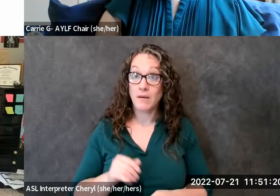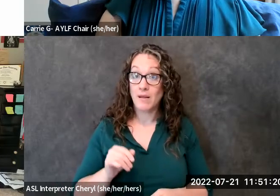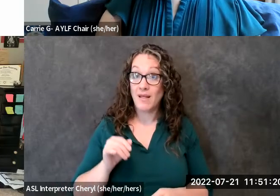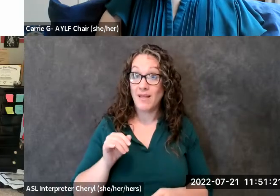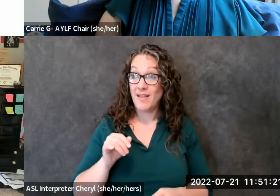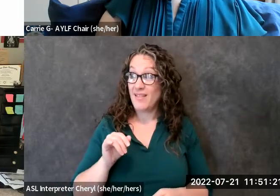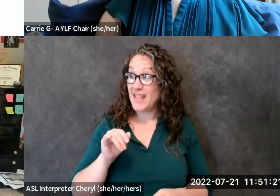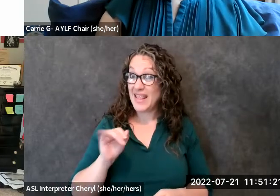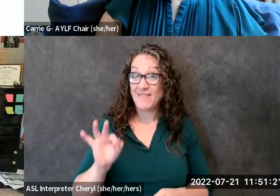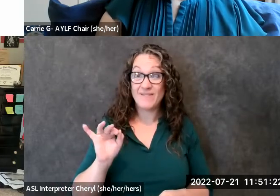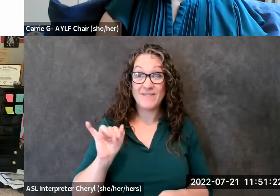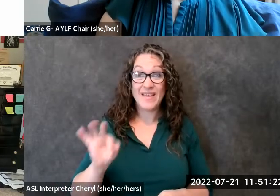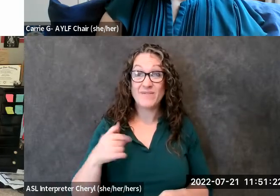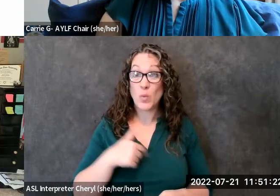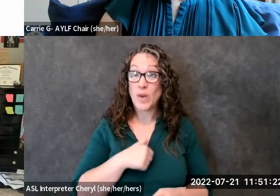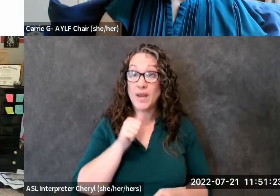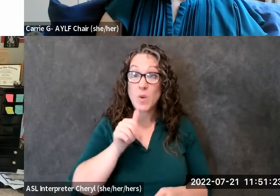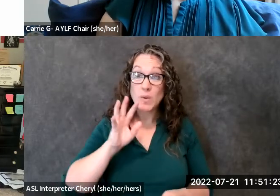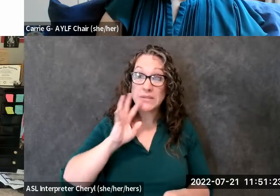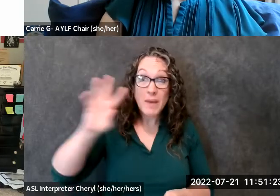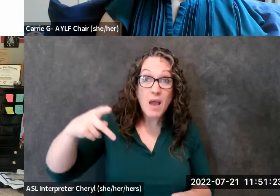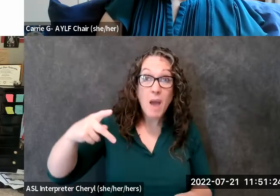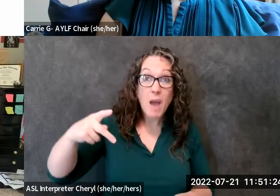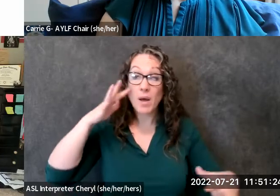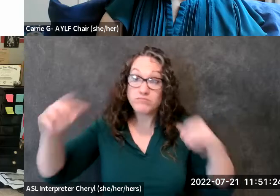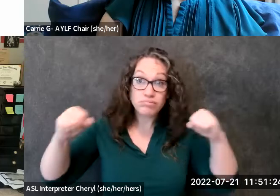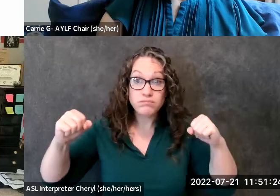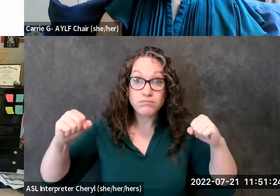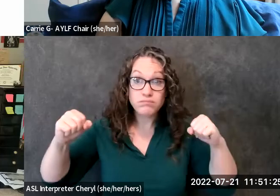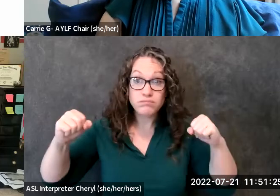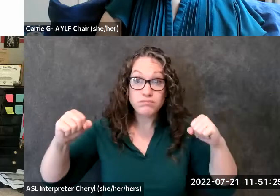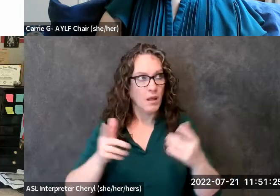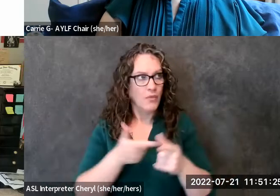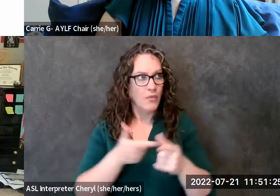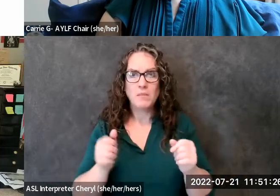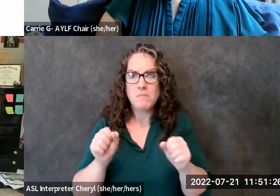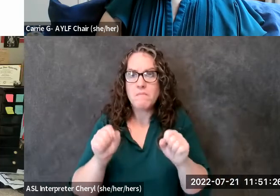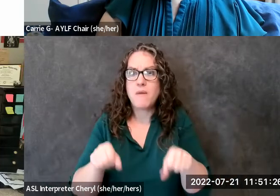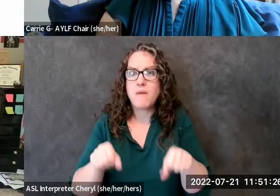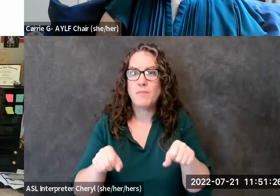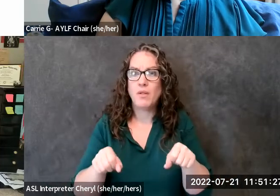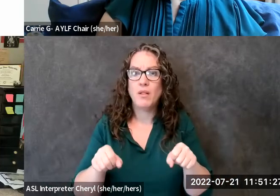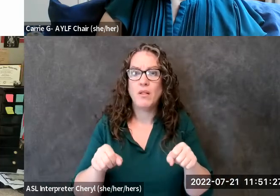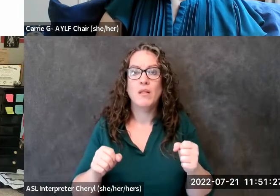speak up and speak out then there is that paul there is that possibility that things will be done